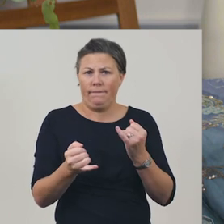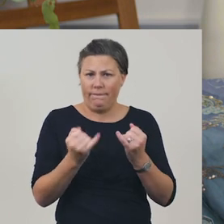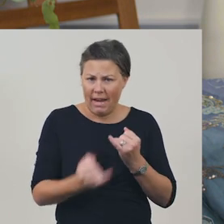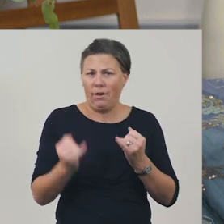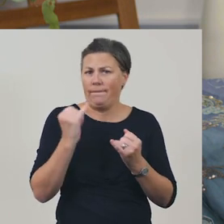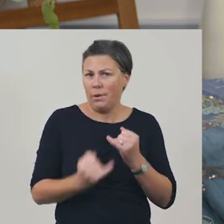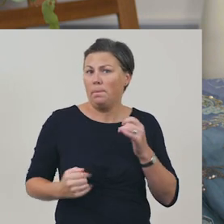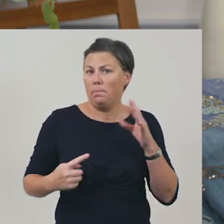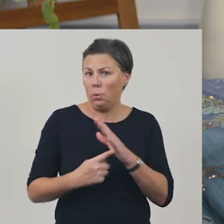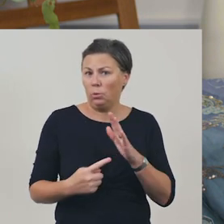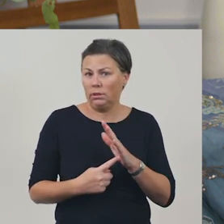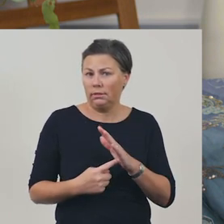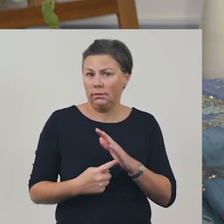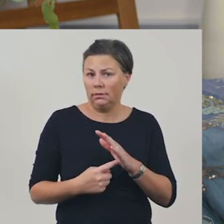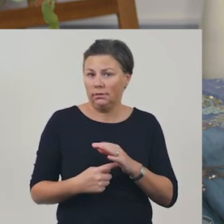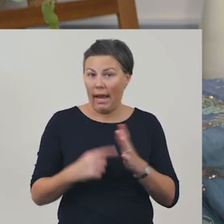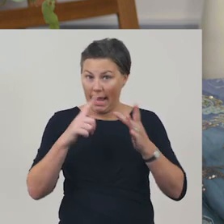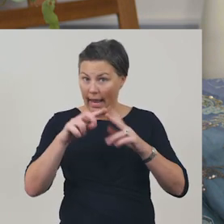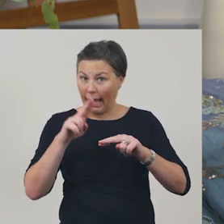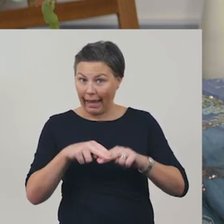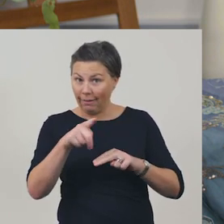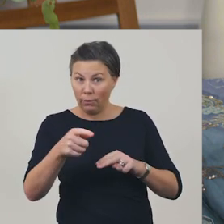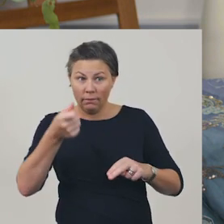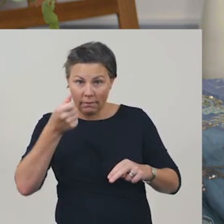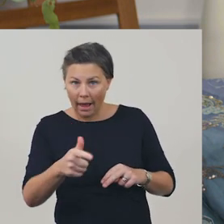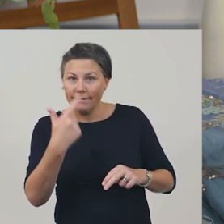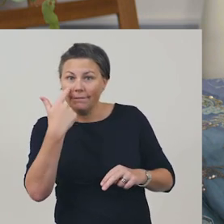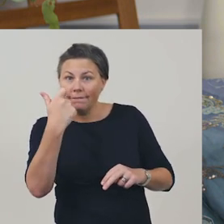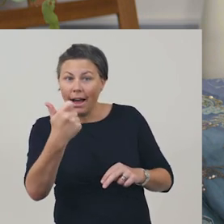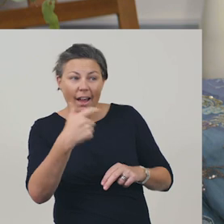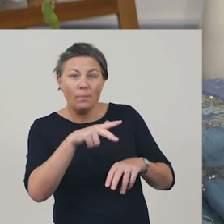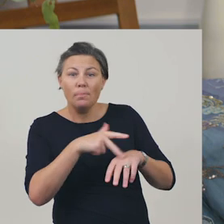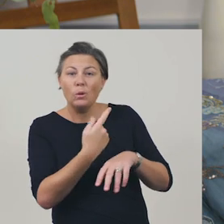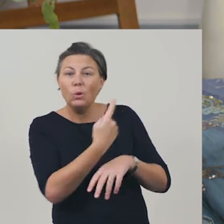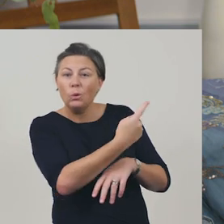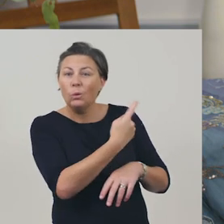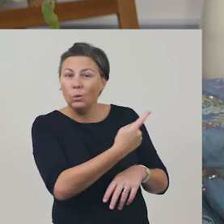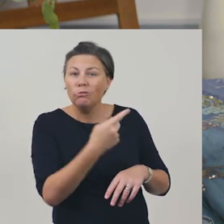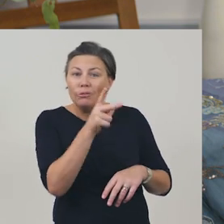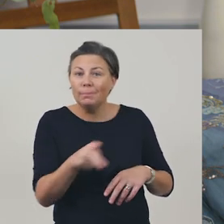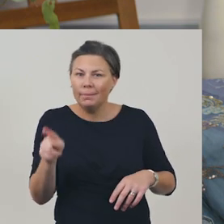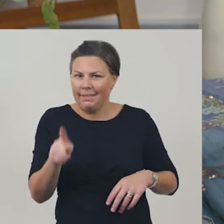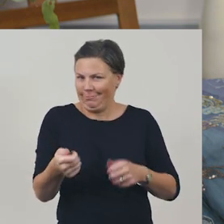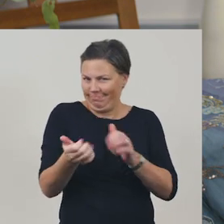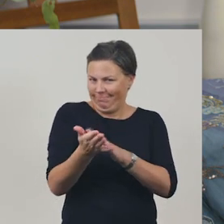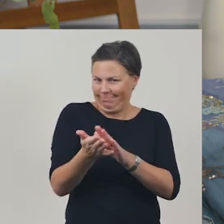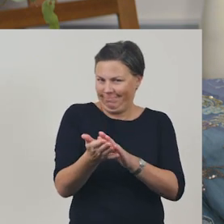Amazing work finding the repetition in the poem. Now, I'm going to show you how to perform a poem.